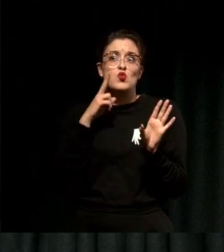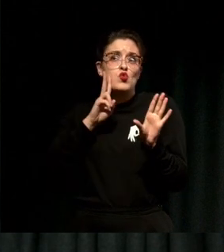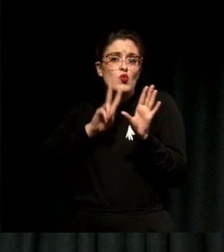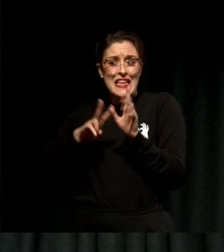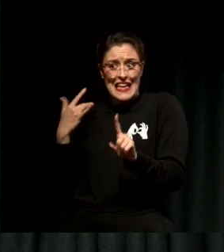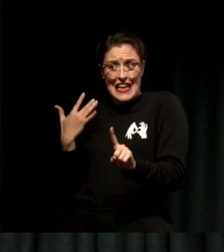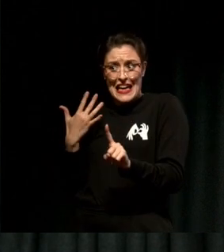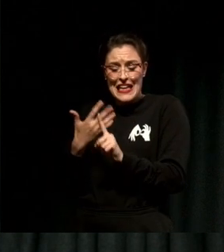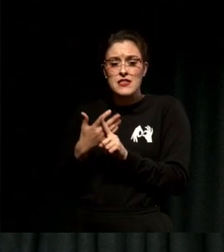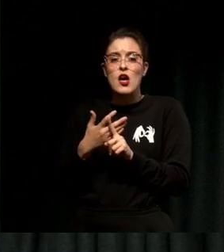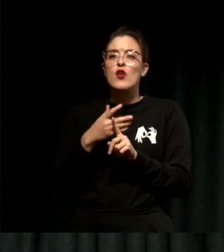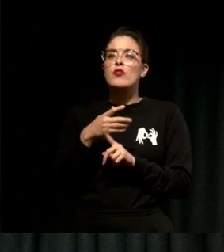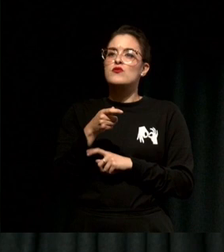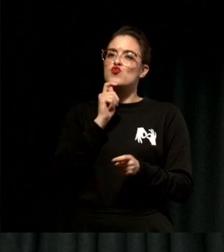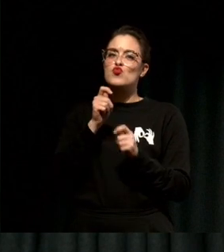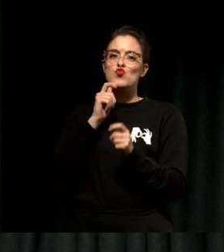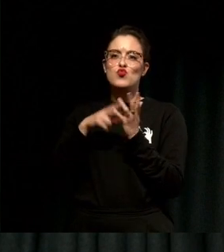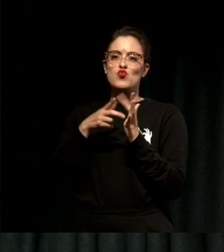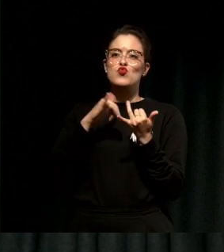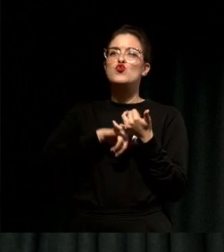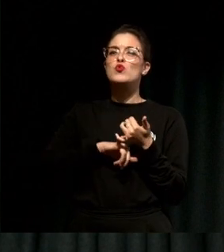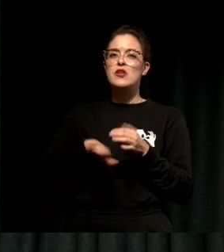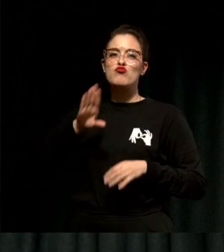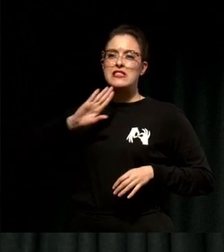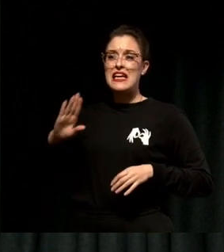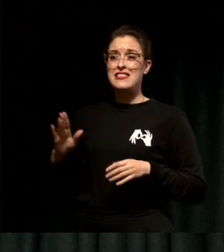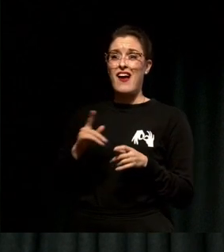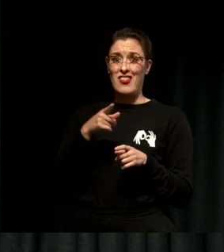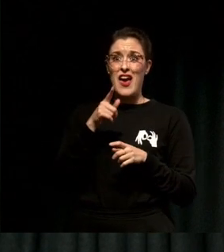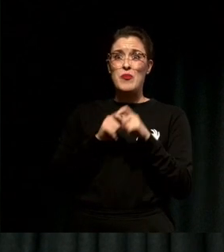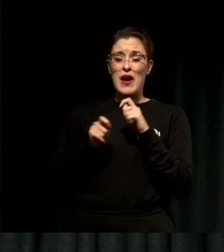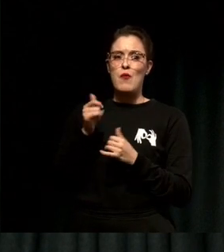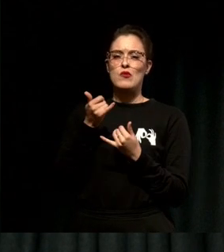to cultural diversity in media organizations because of the boards, the management, and